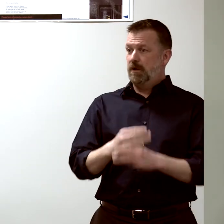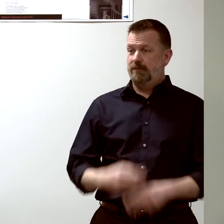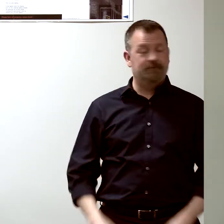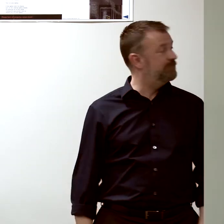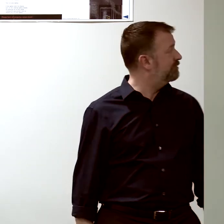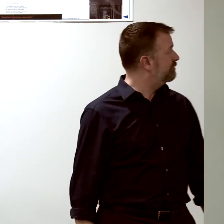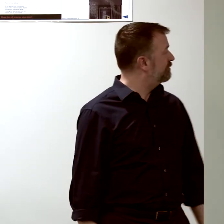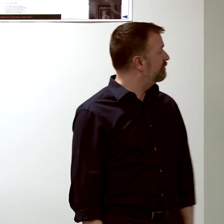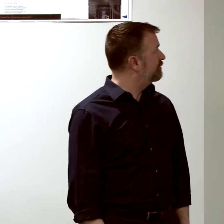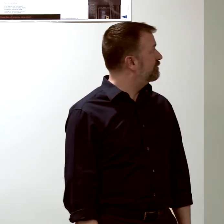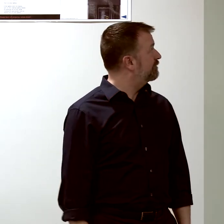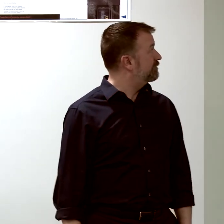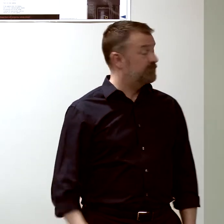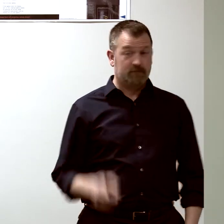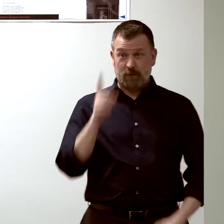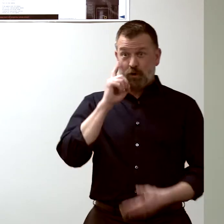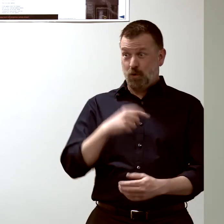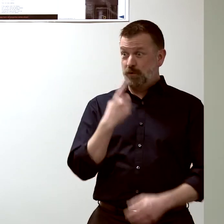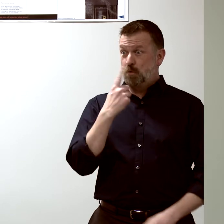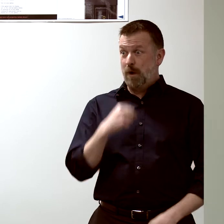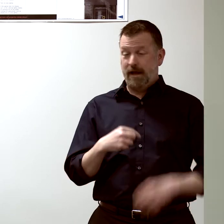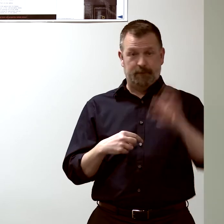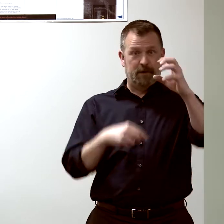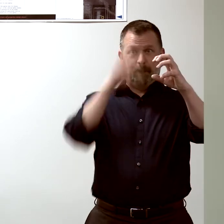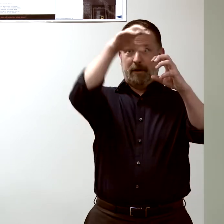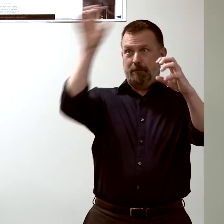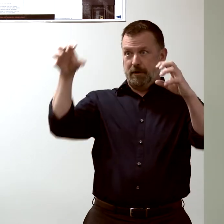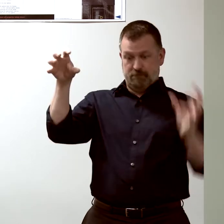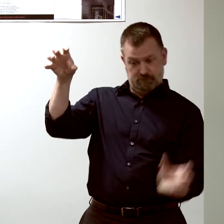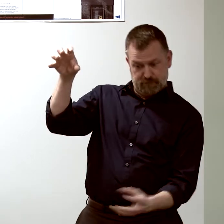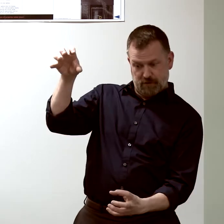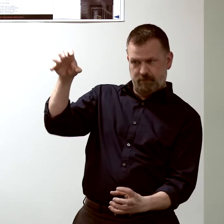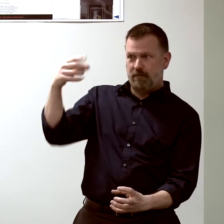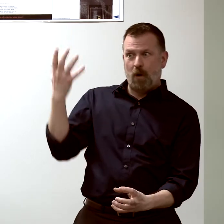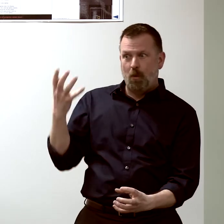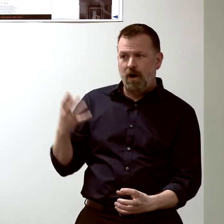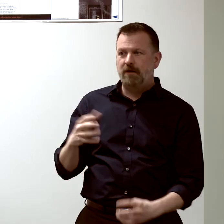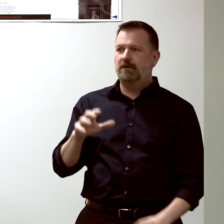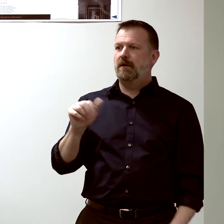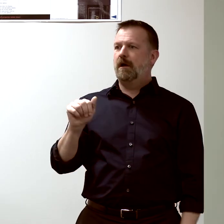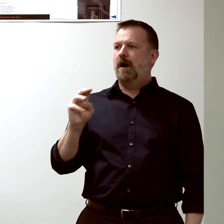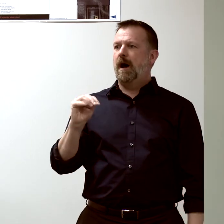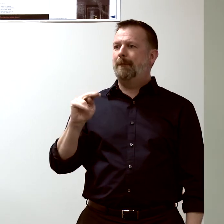and the red spots are amino acids